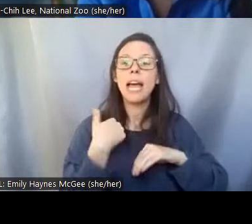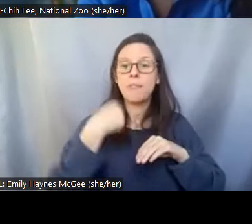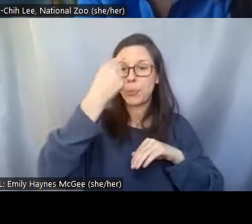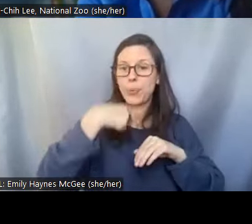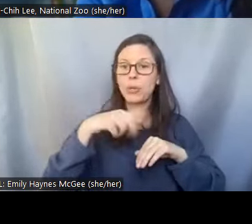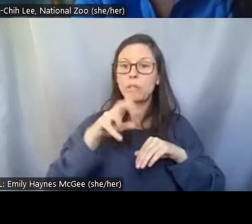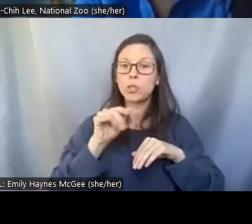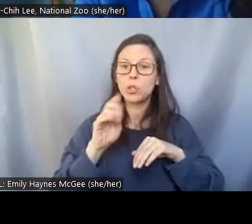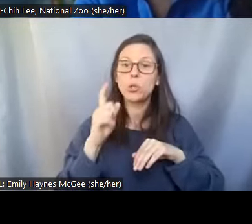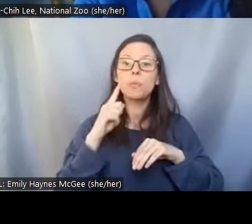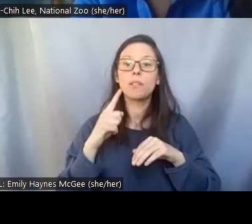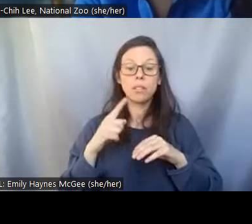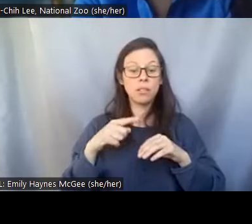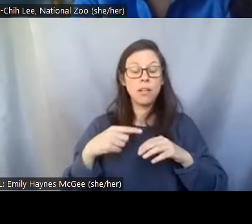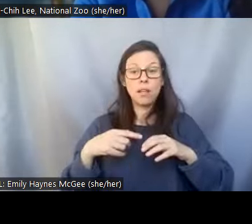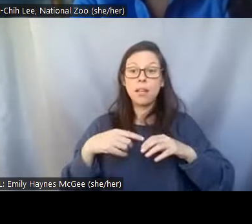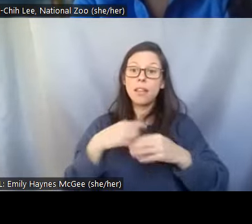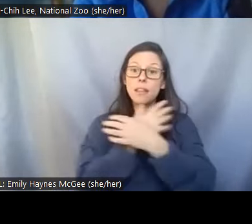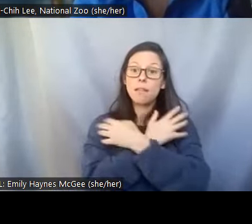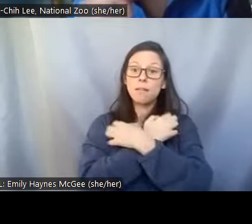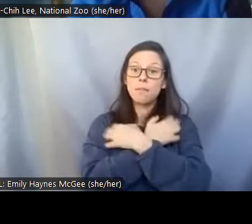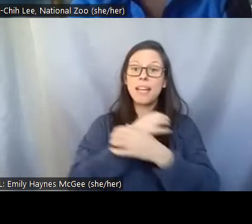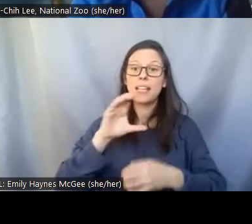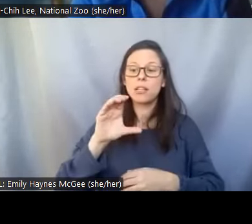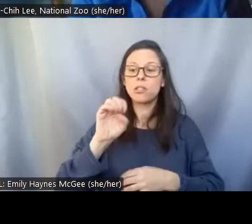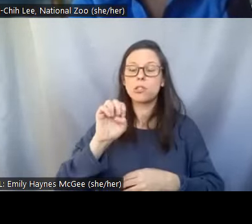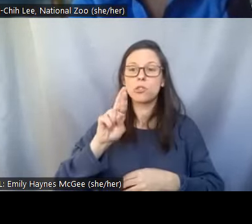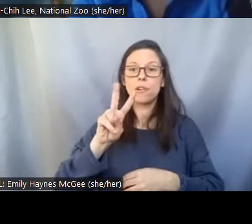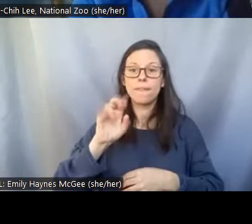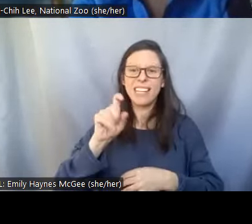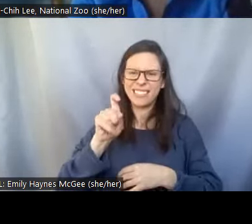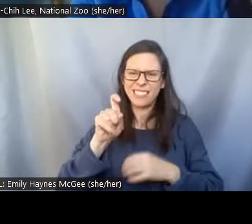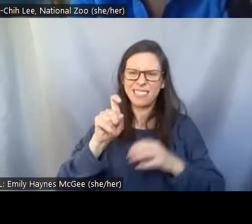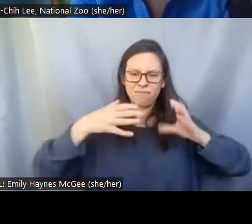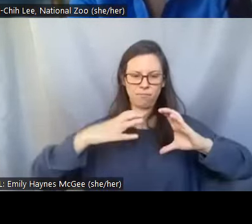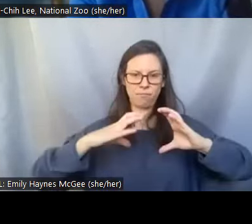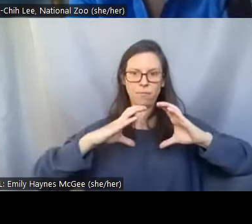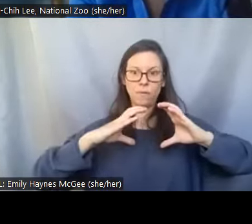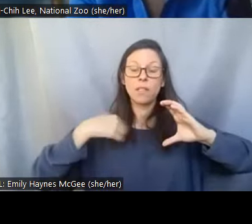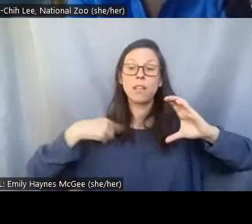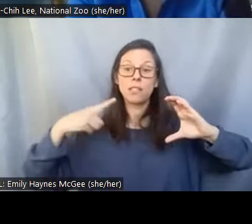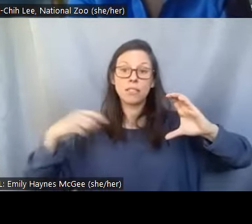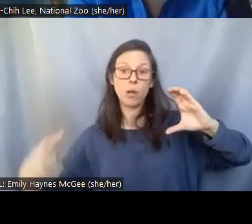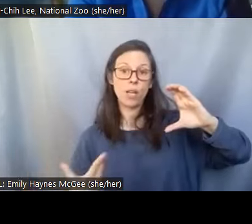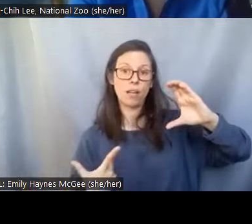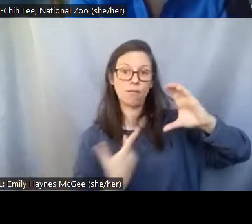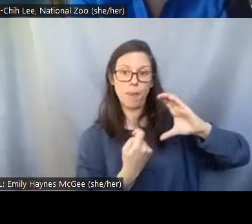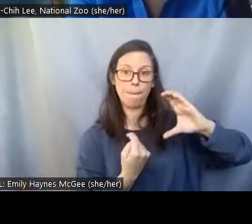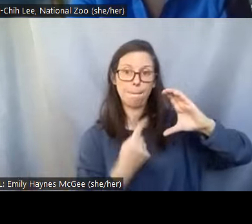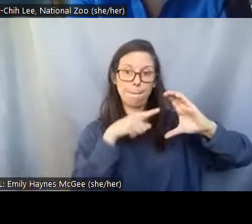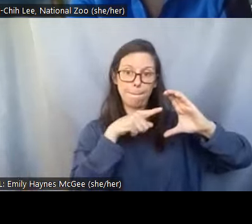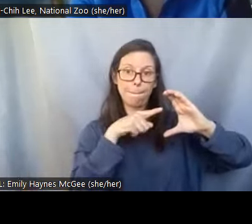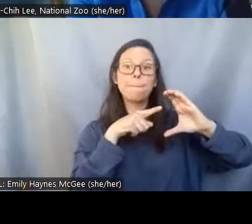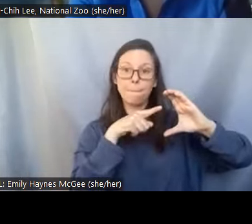the cervix of the female and then we can put the sperm through the skin tube inside the vagina.